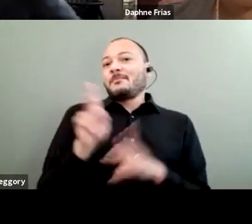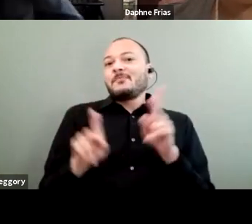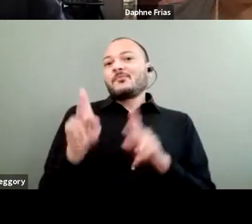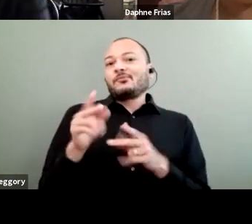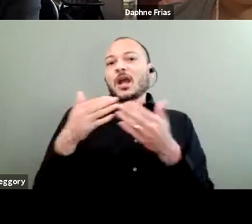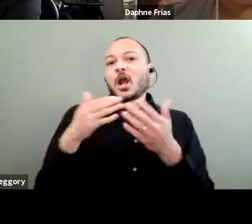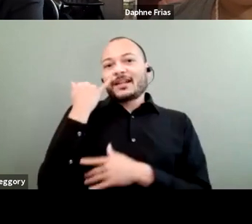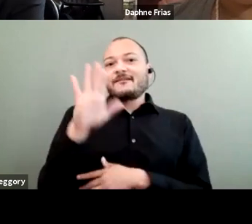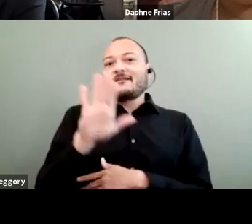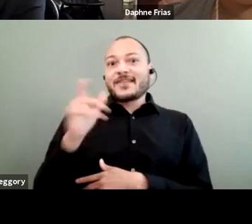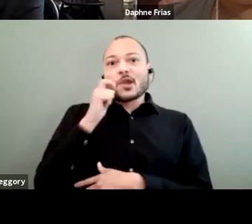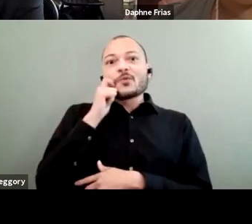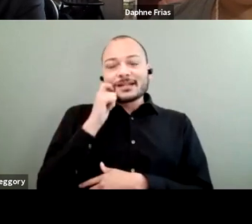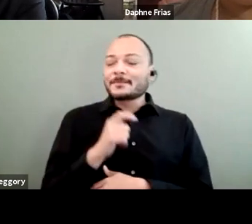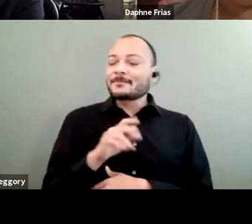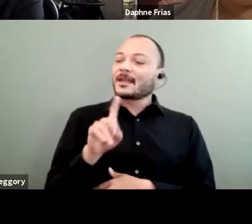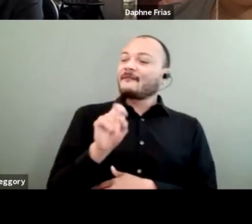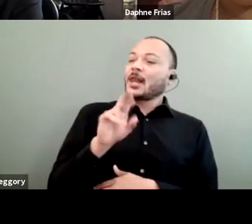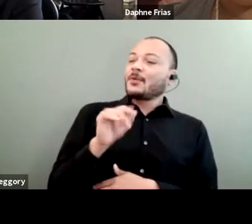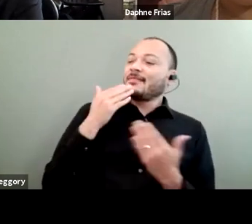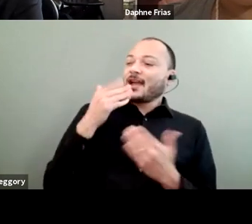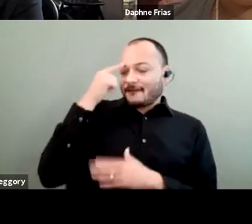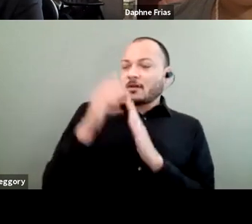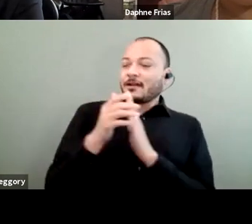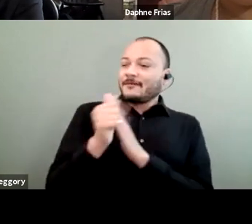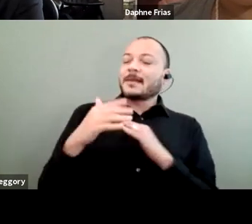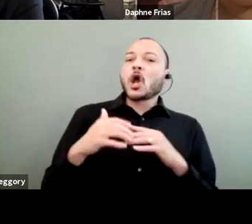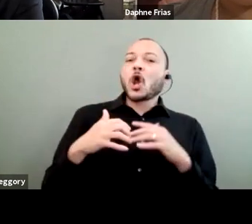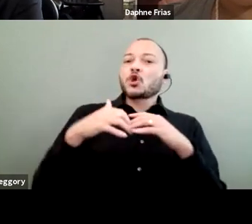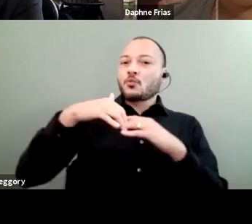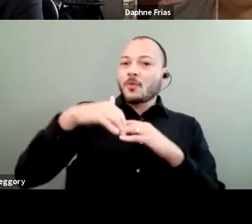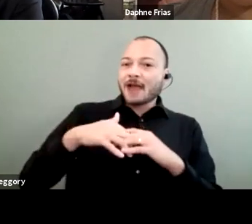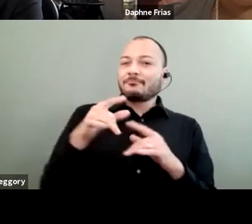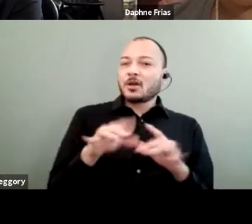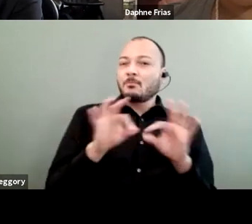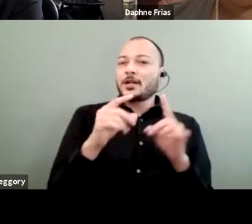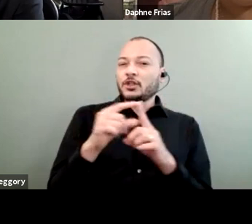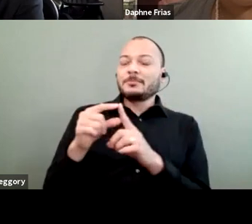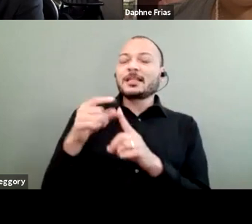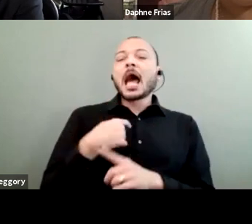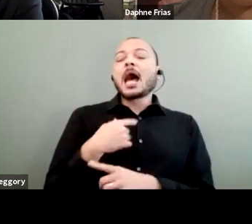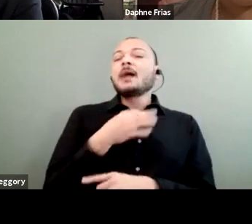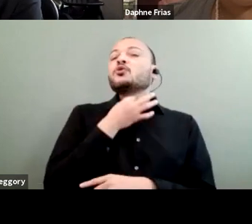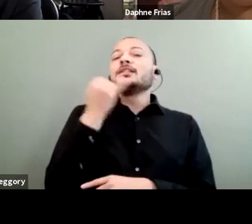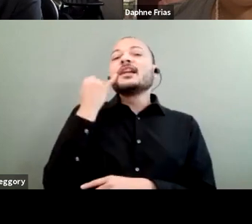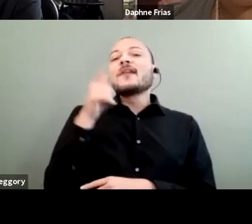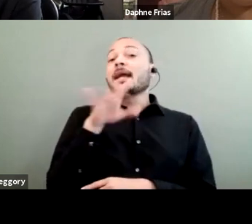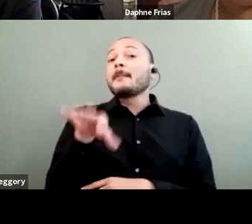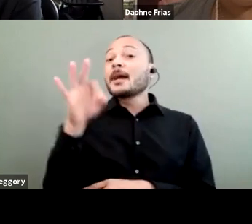Valerie, thank you for very careful and effective grounding in some of these key terms. And I wonder if I could pick up on this notion of place and location,